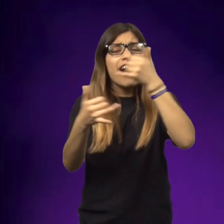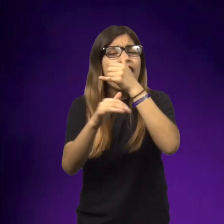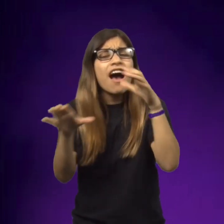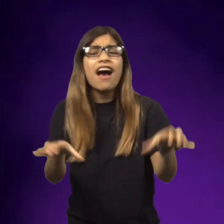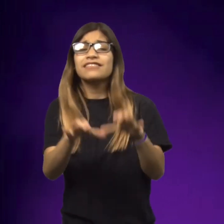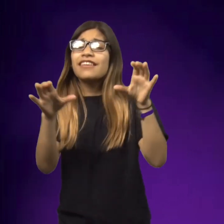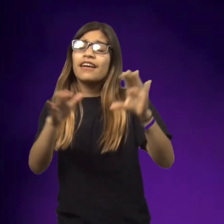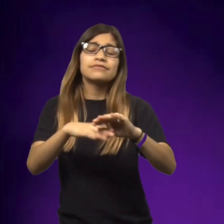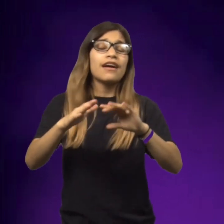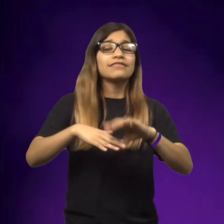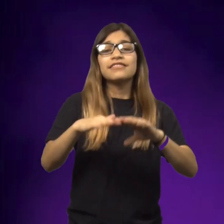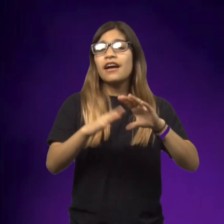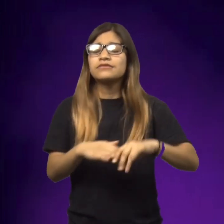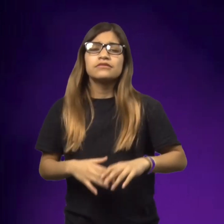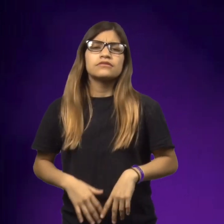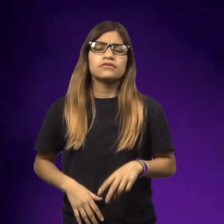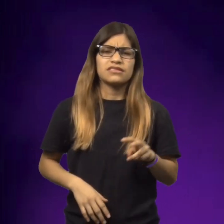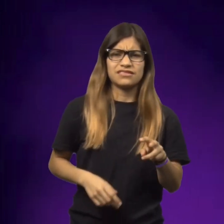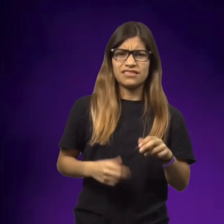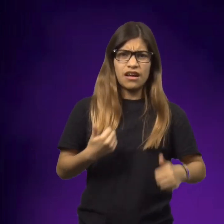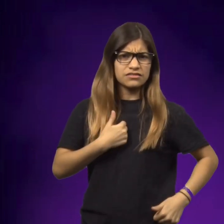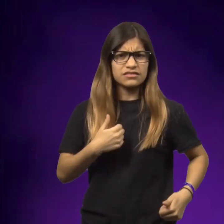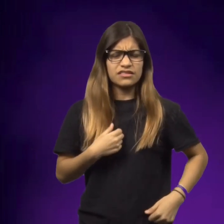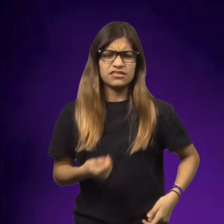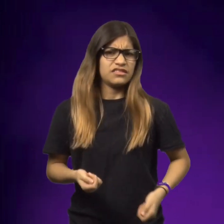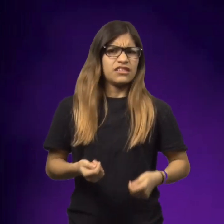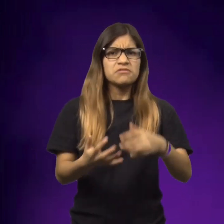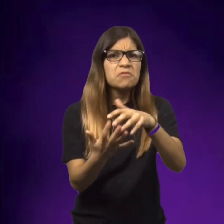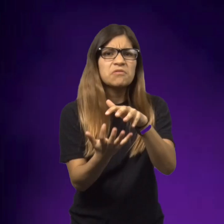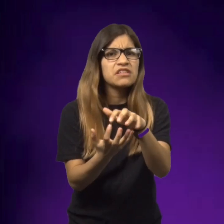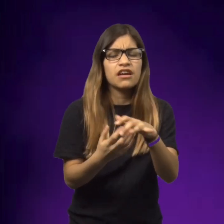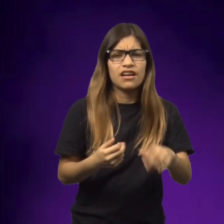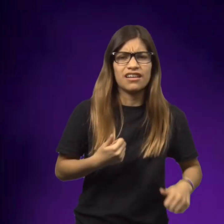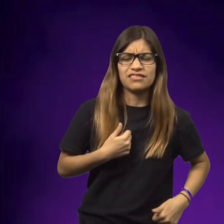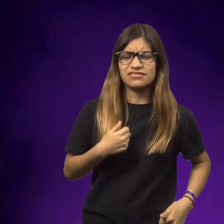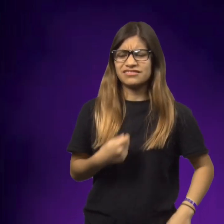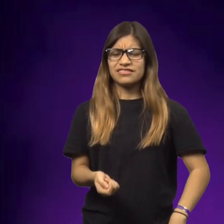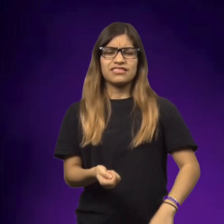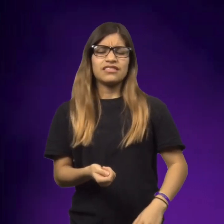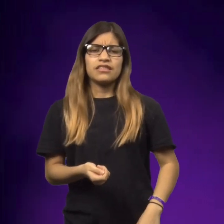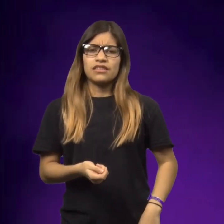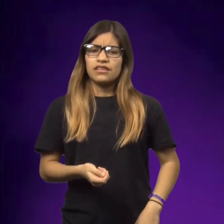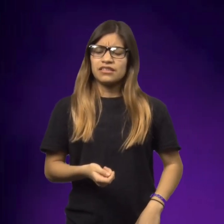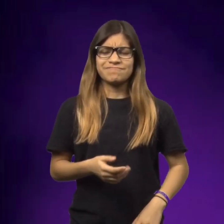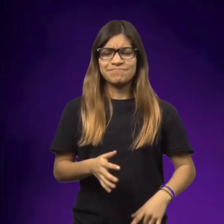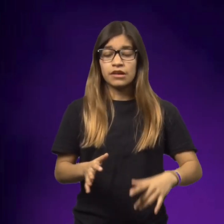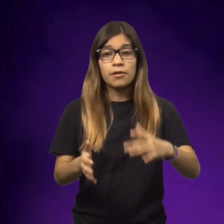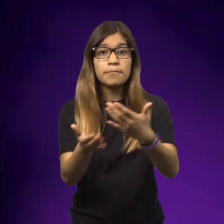She just started talking about all kinds of silly things. And the soldier was confused, so the dog began to bark.